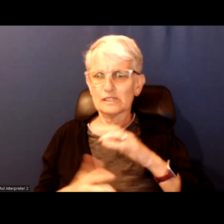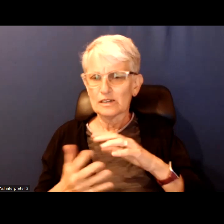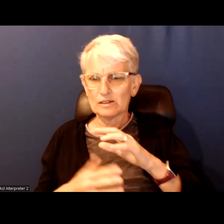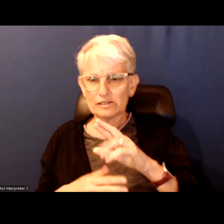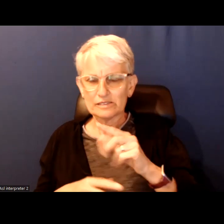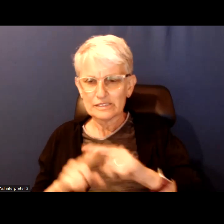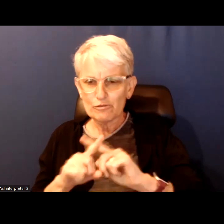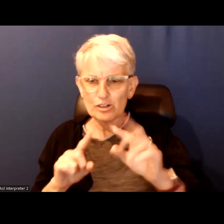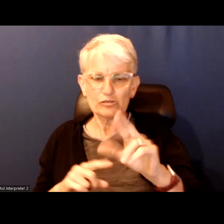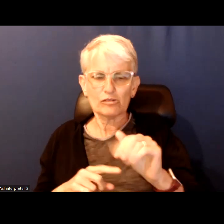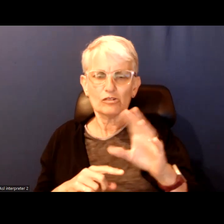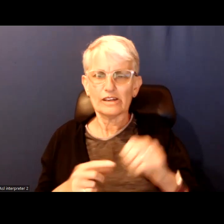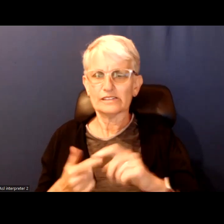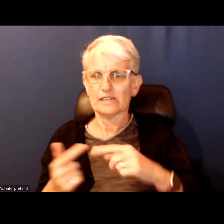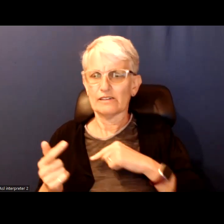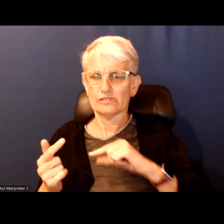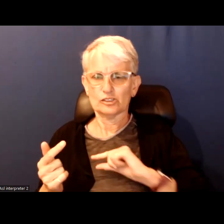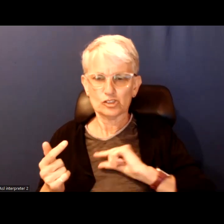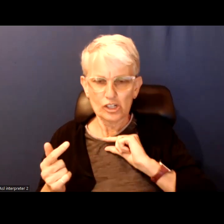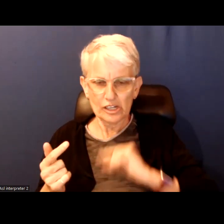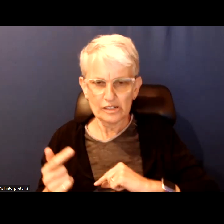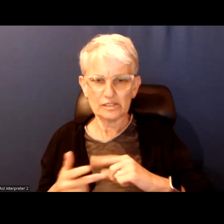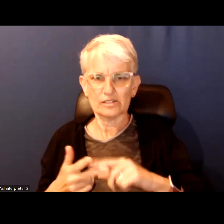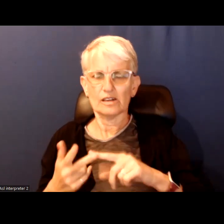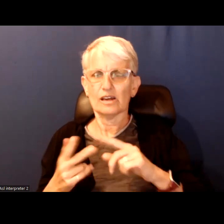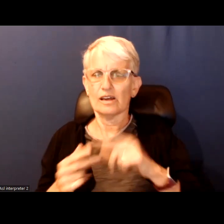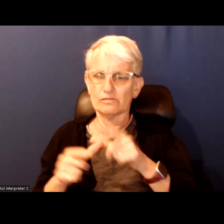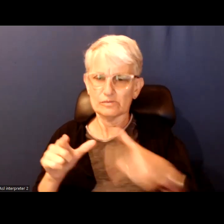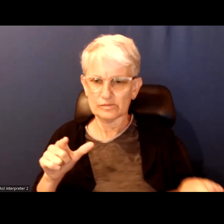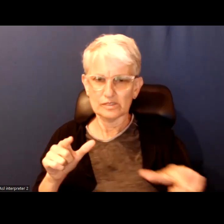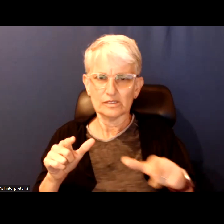We have gender, we have sexual orientation although people do not come out.